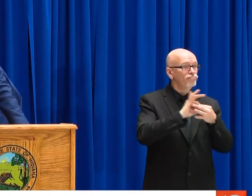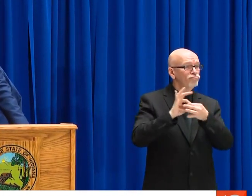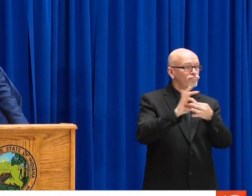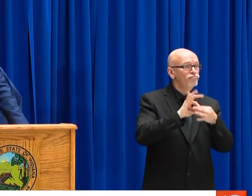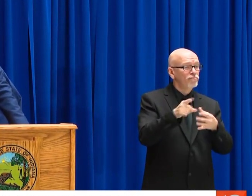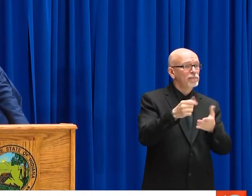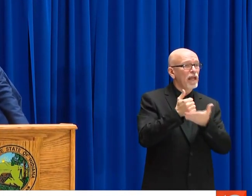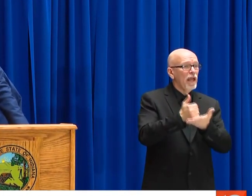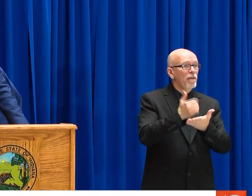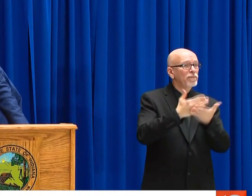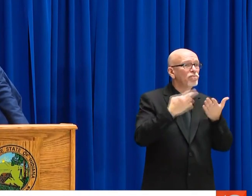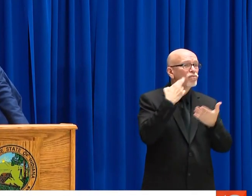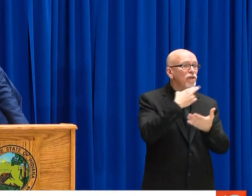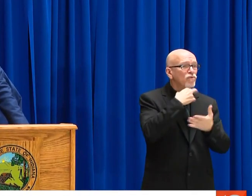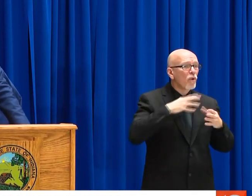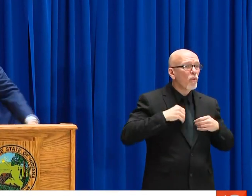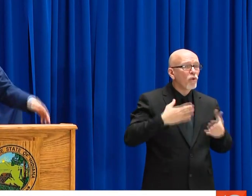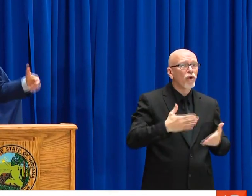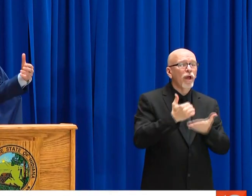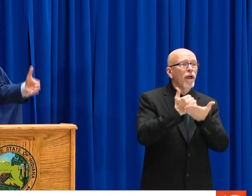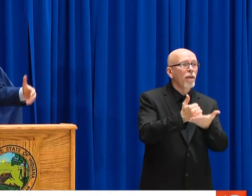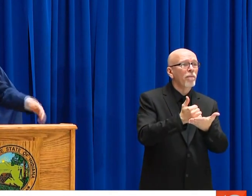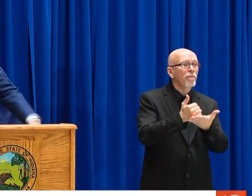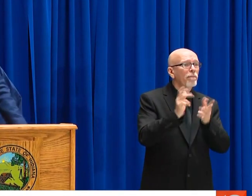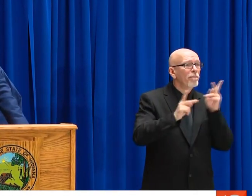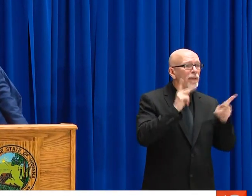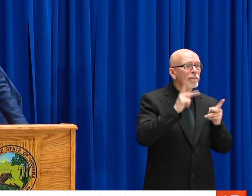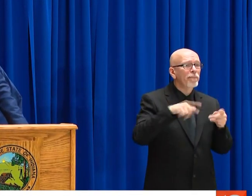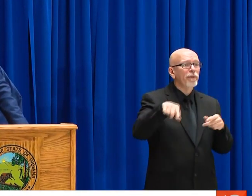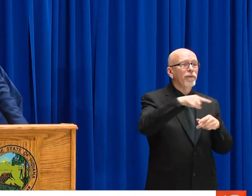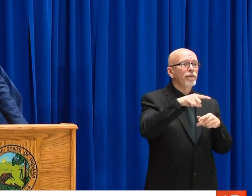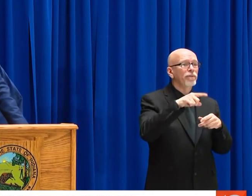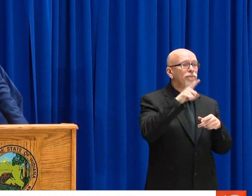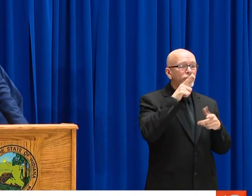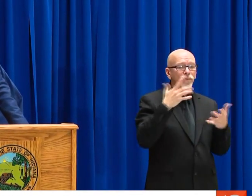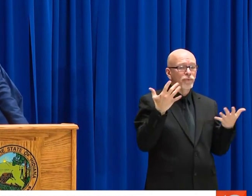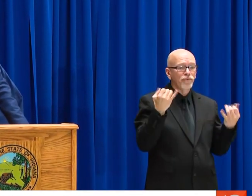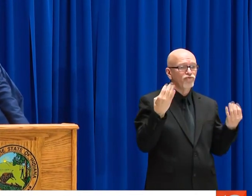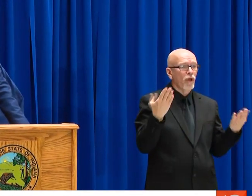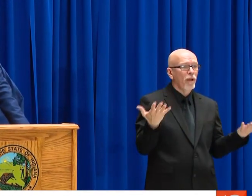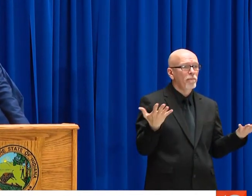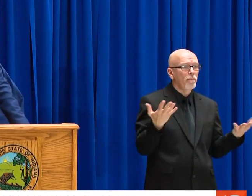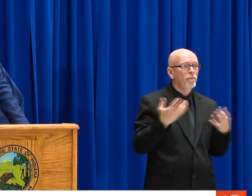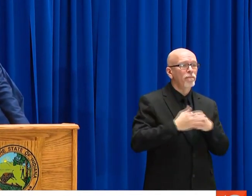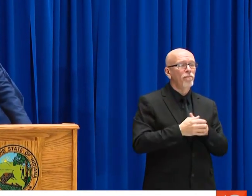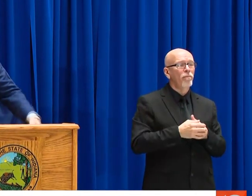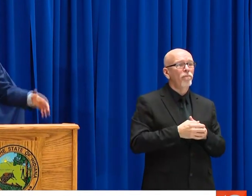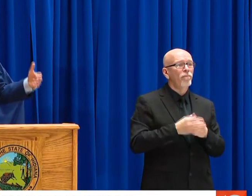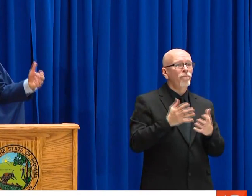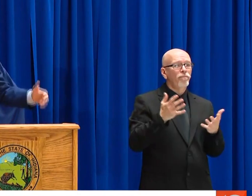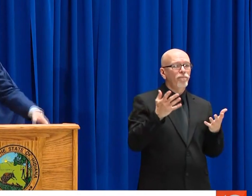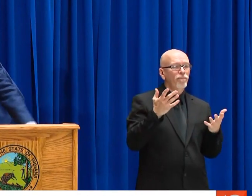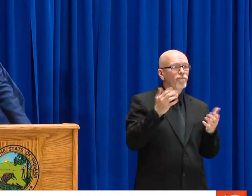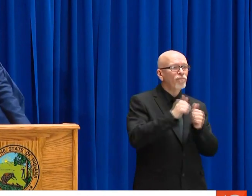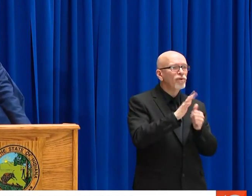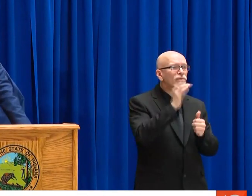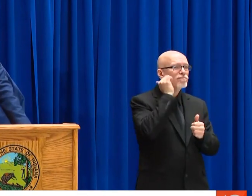PROGRAMS. QUICKLY. AND IN NEW ALBANY YOU'VE GOT A COMMUNITY PARTNERSHIP THAT'S